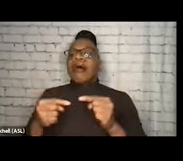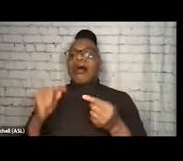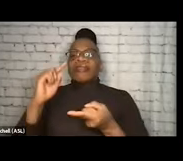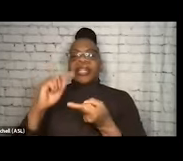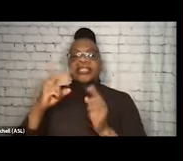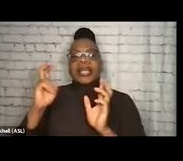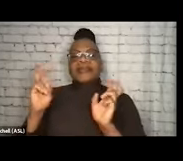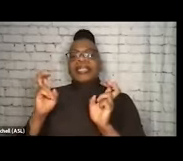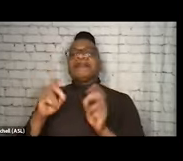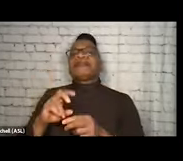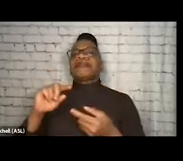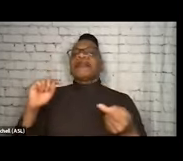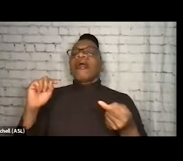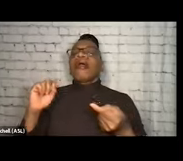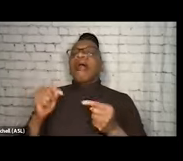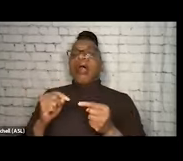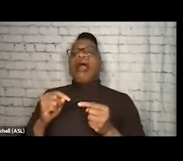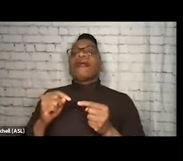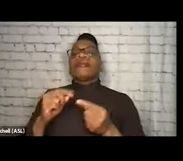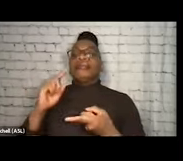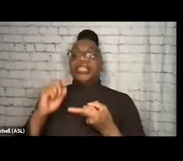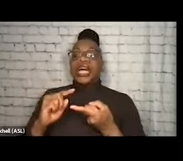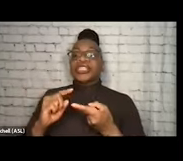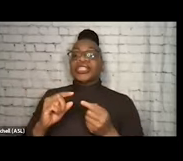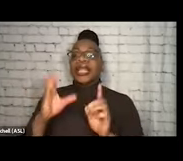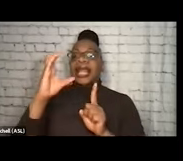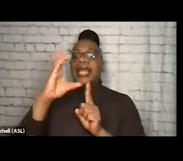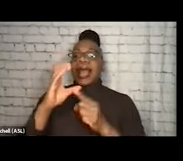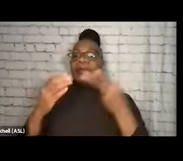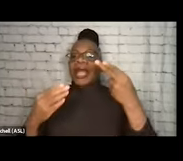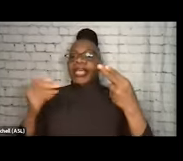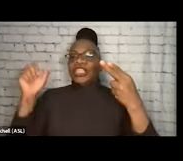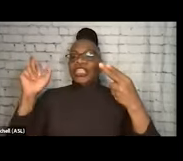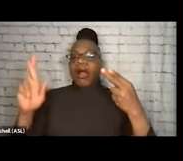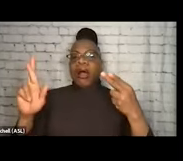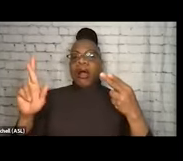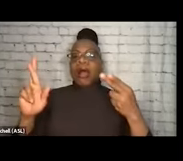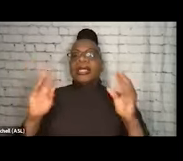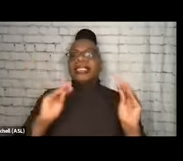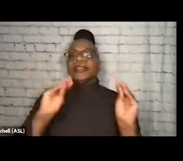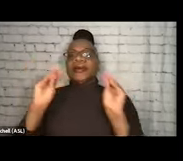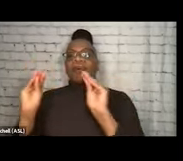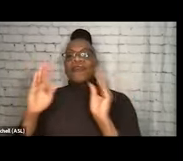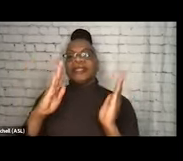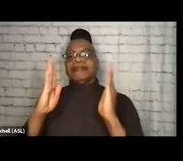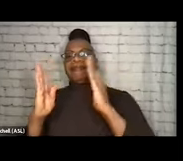"Harm reduction with a capital H and R, this is the movement, one that shifts resources and power to the people who are most vulnerable